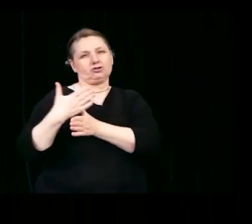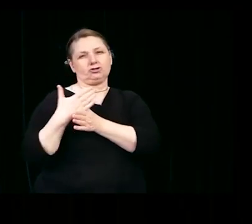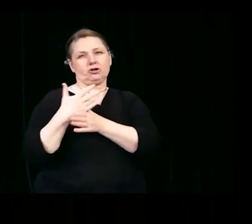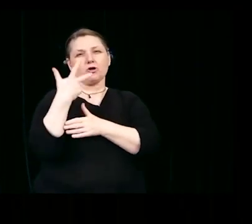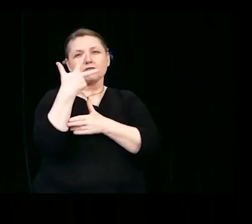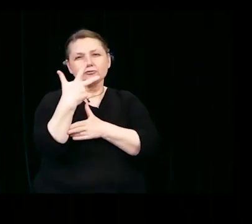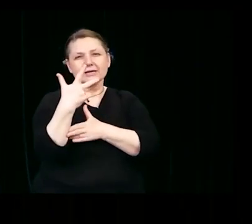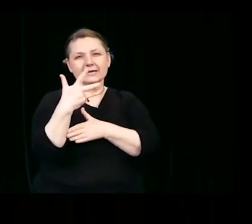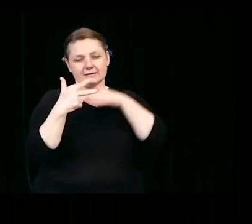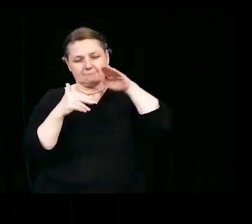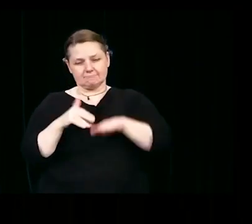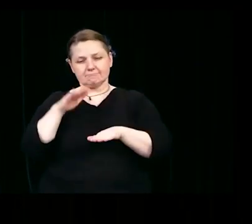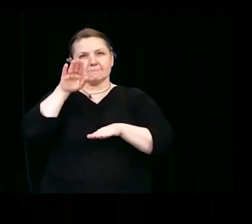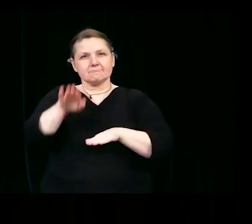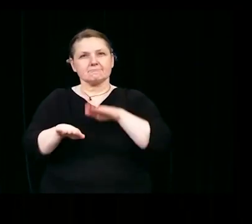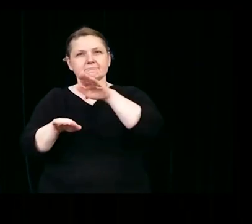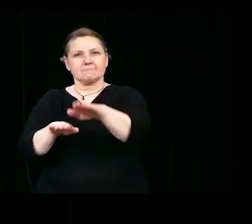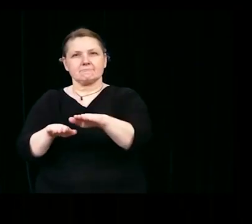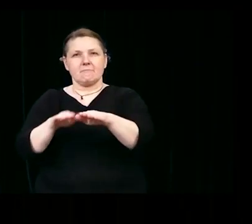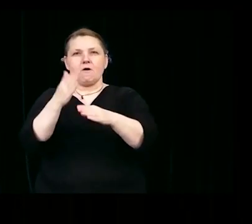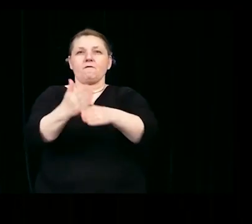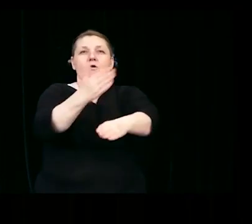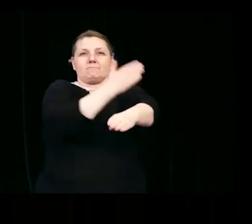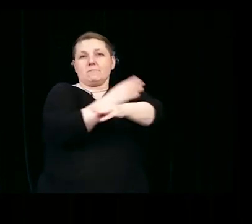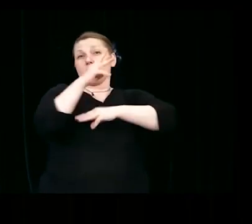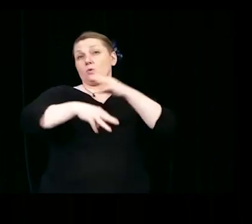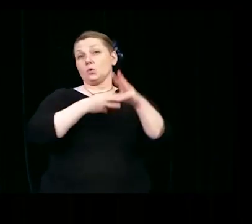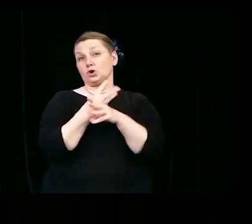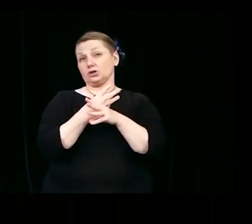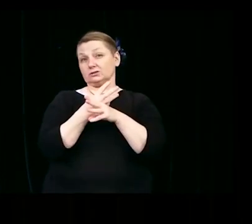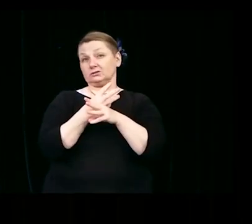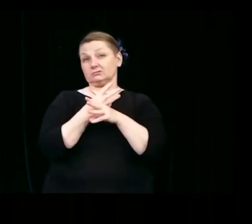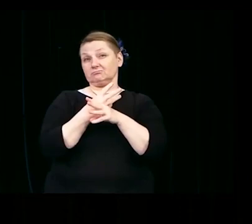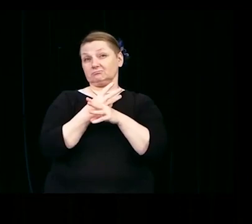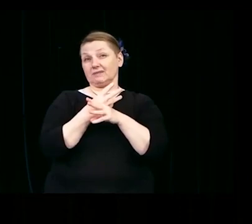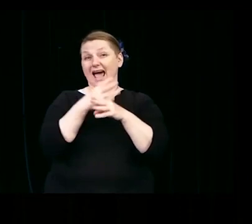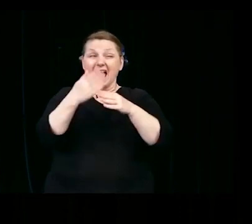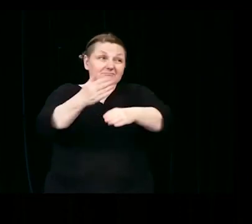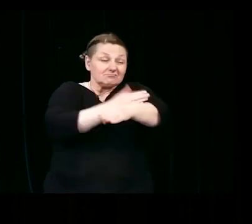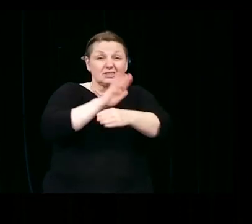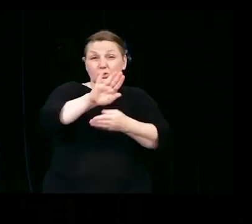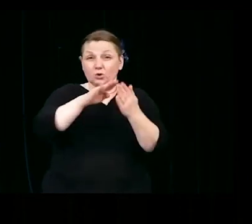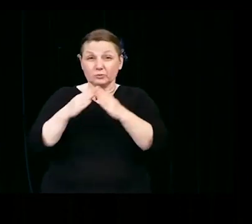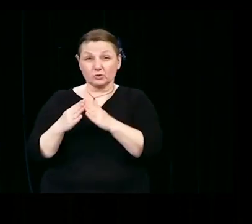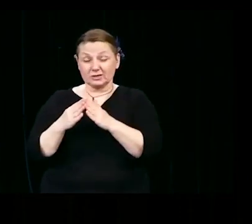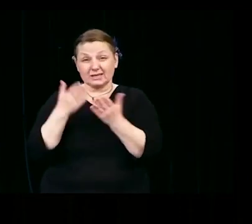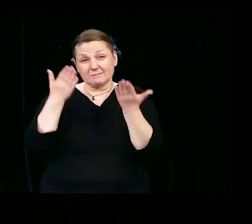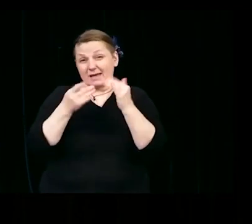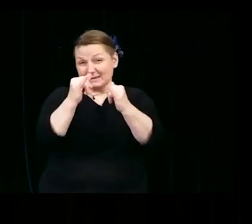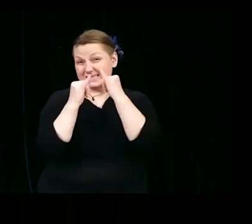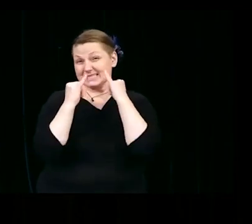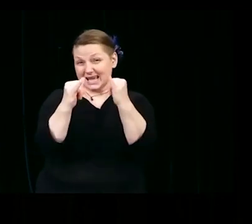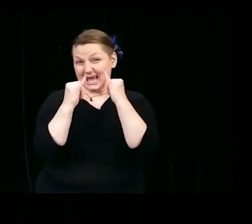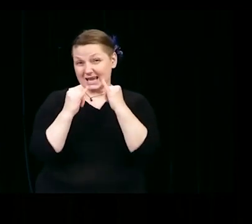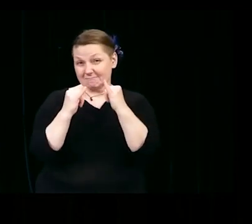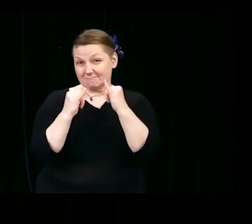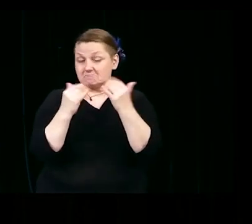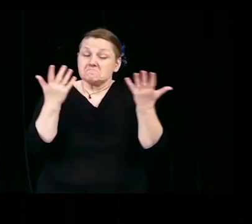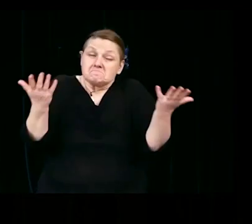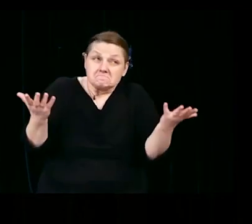for the better by starting in your own community. Many of you may be like me and so my advice is to look inward